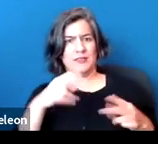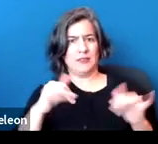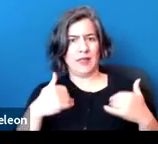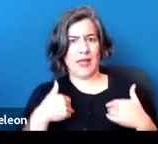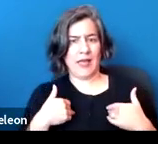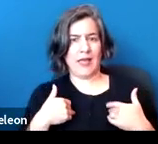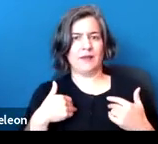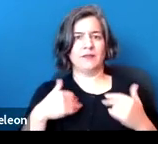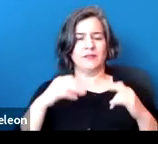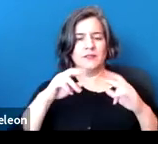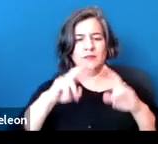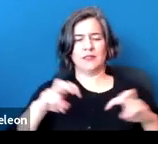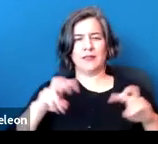and the concept remains the same.